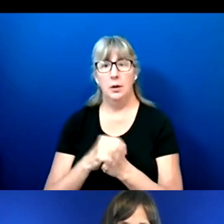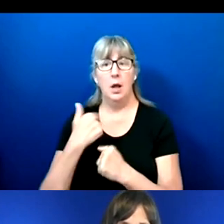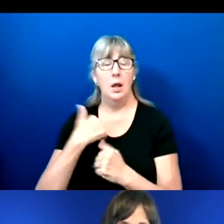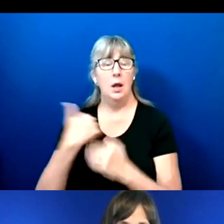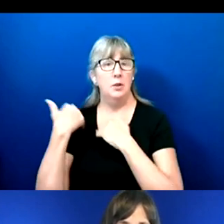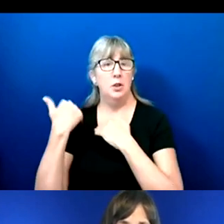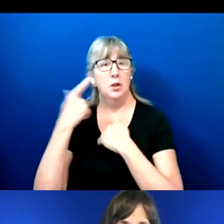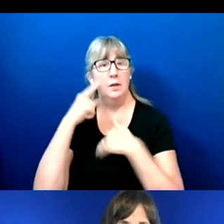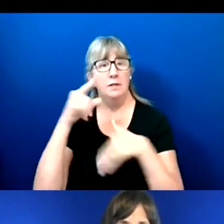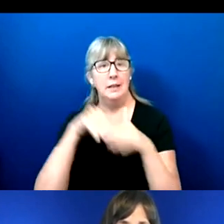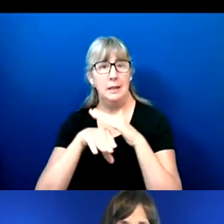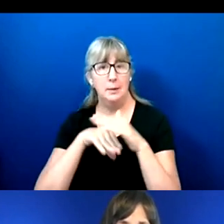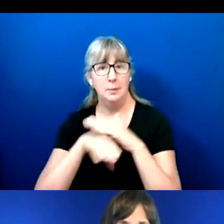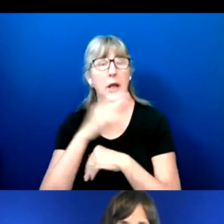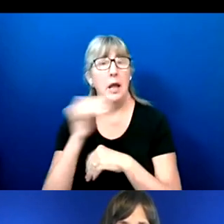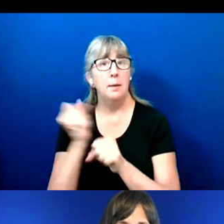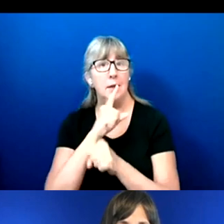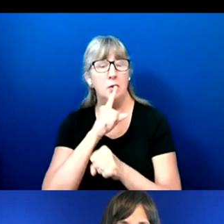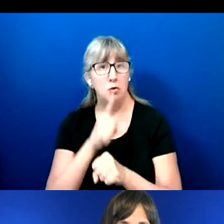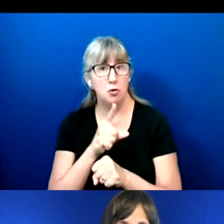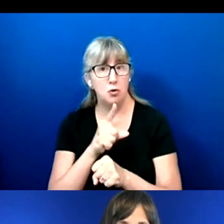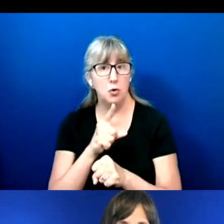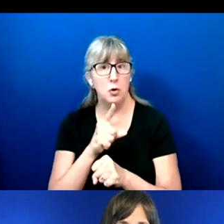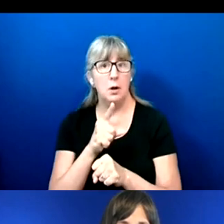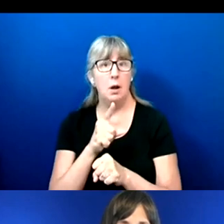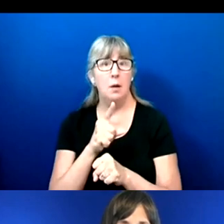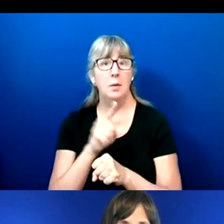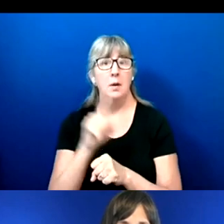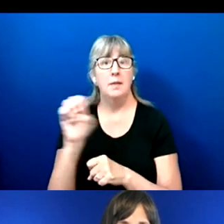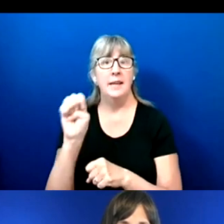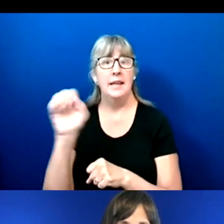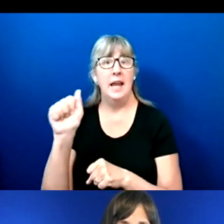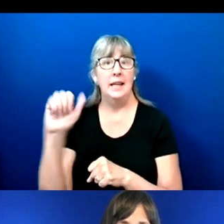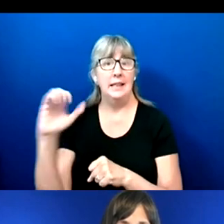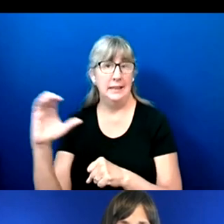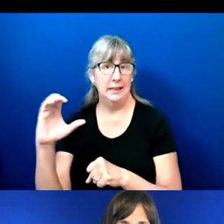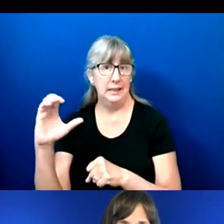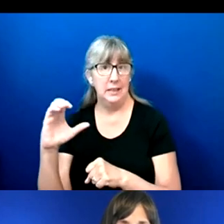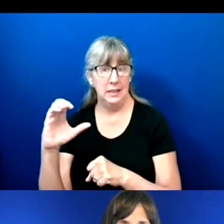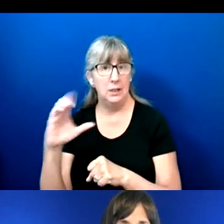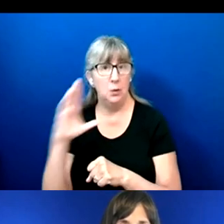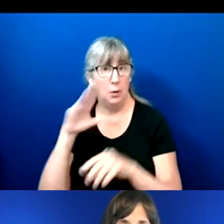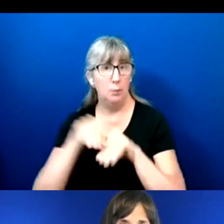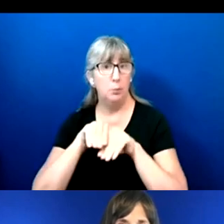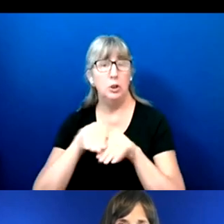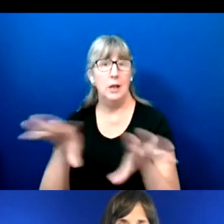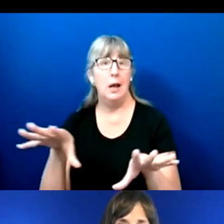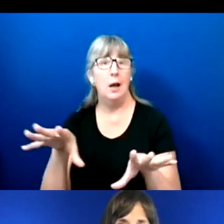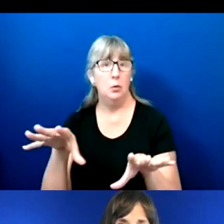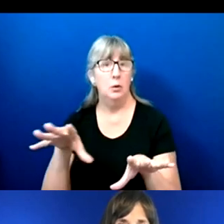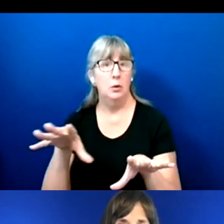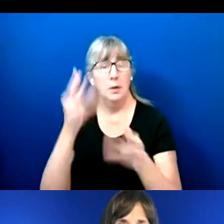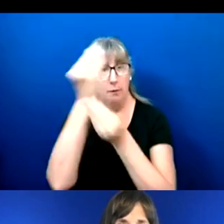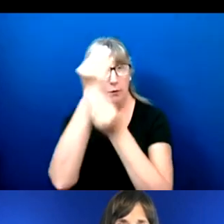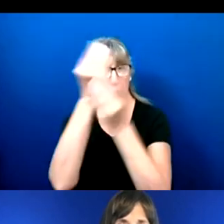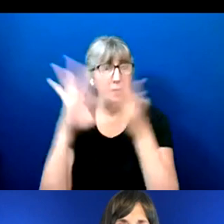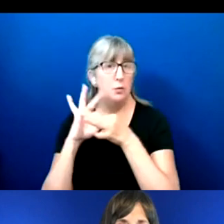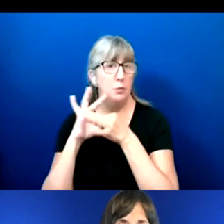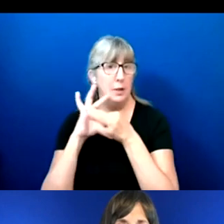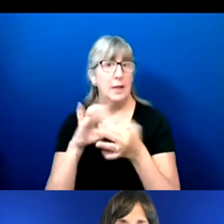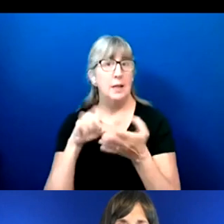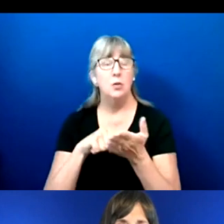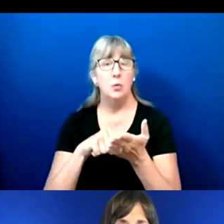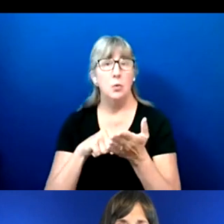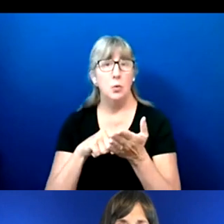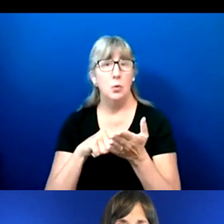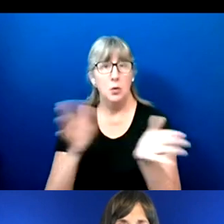and ensuring that the EAC pushes out information related to ensuring the election process is